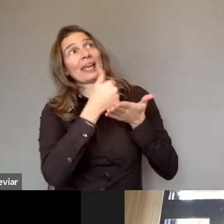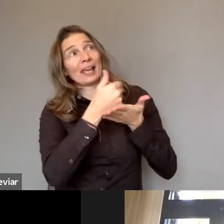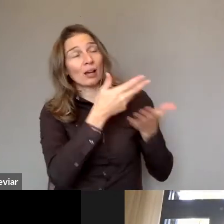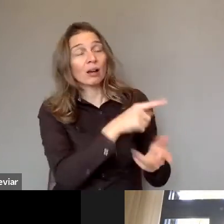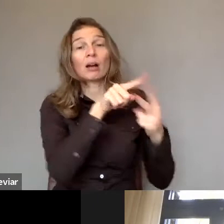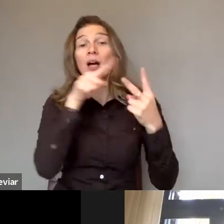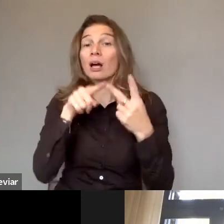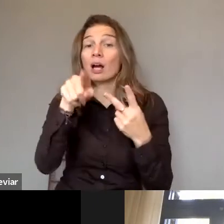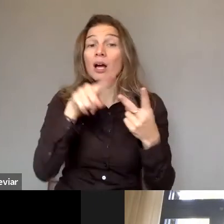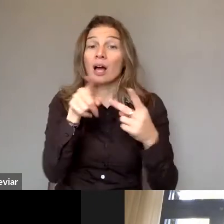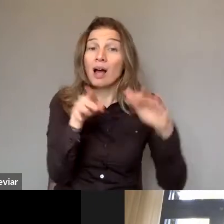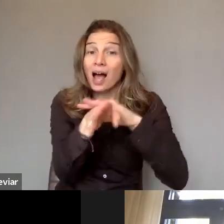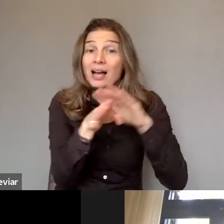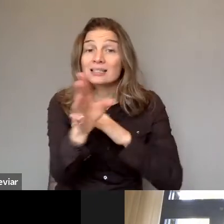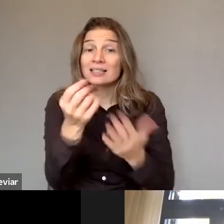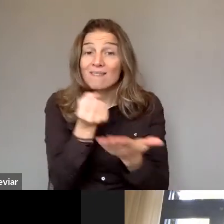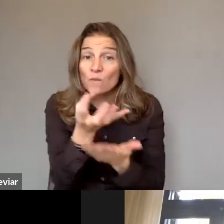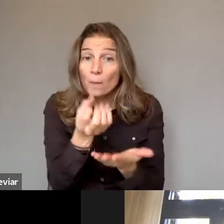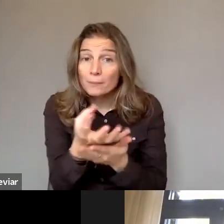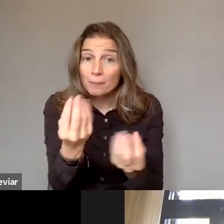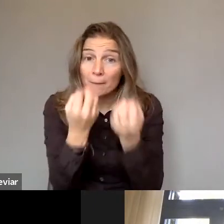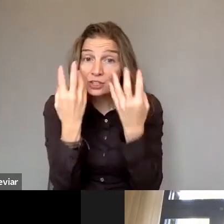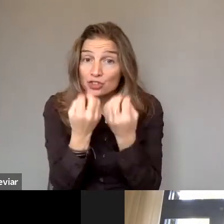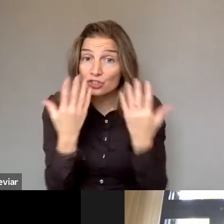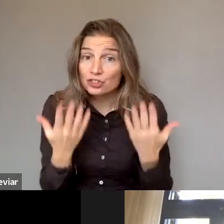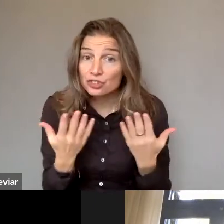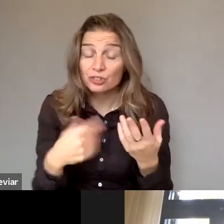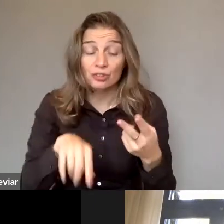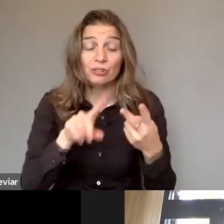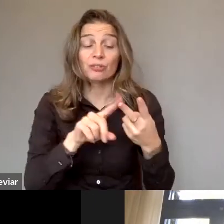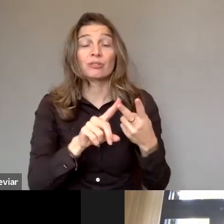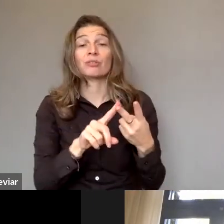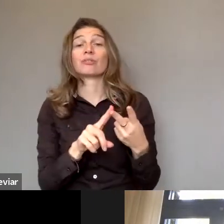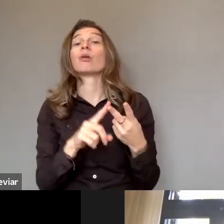How we can make sure that women and girls with disabilities can remain